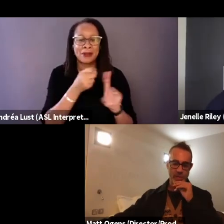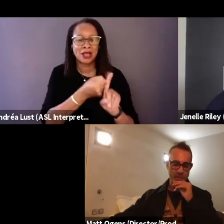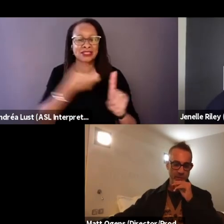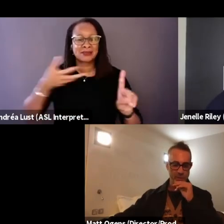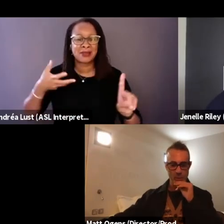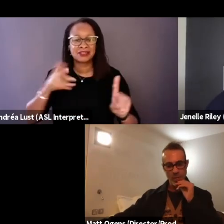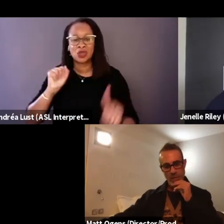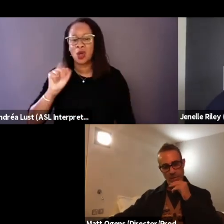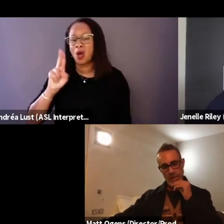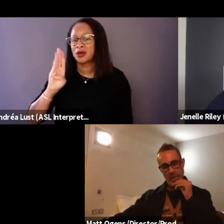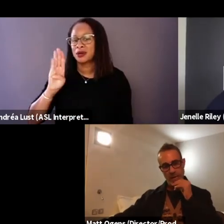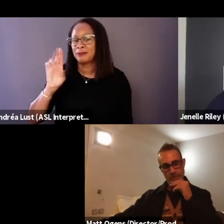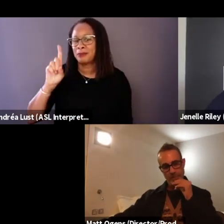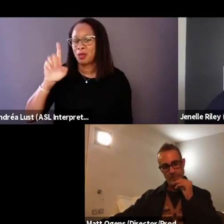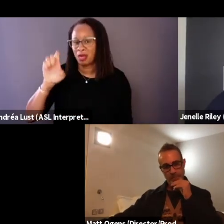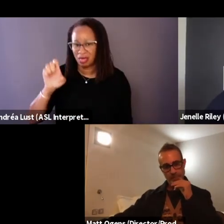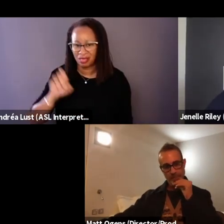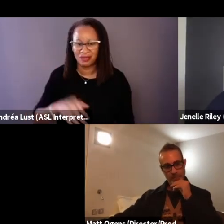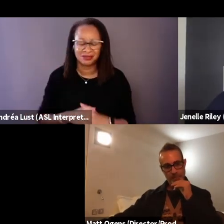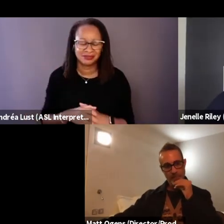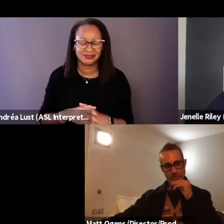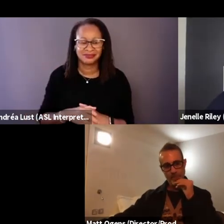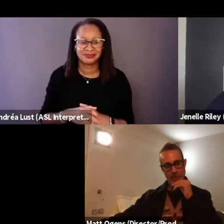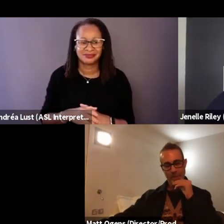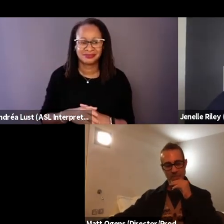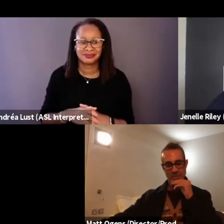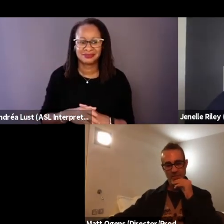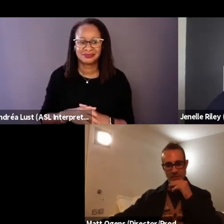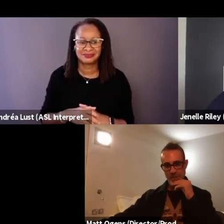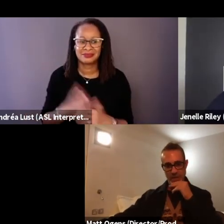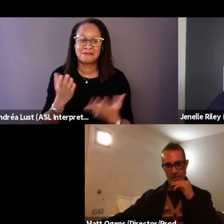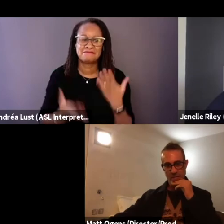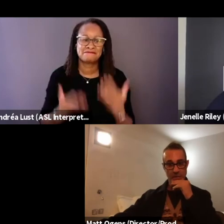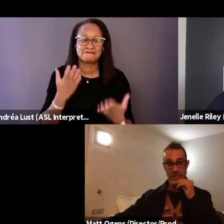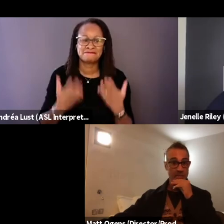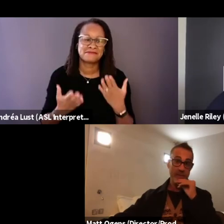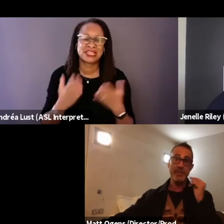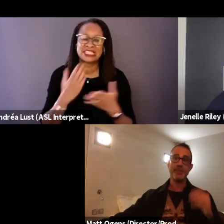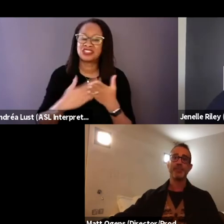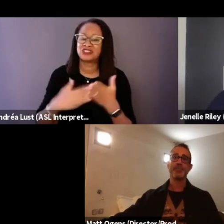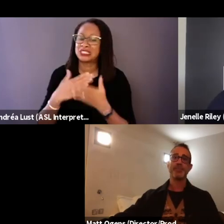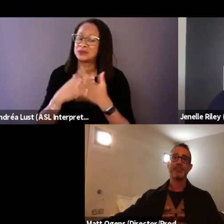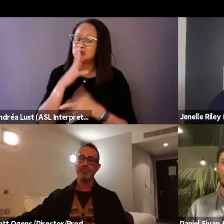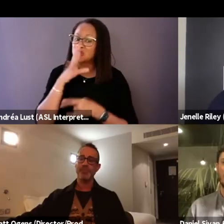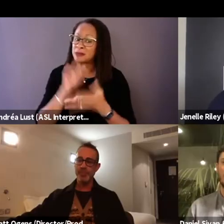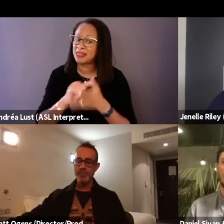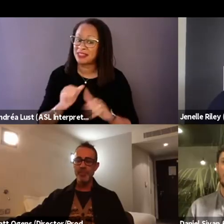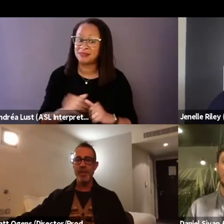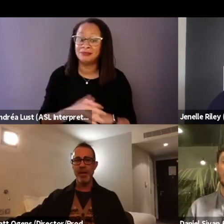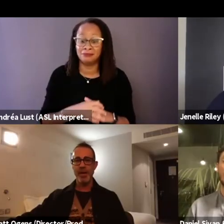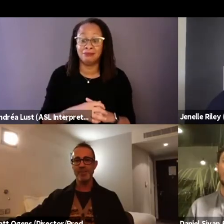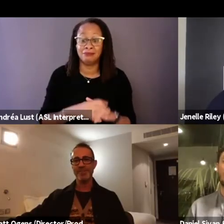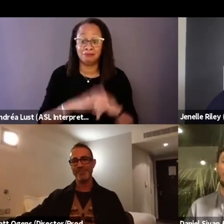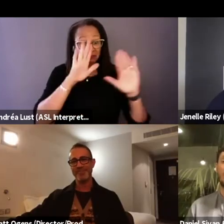into perhaps a series. Oh, that's great. Yeah.